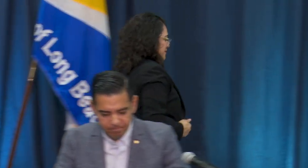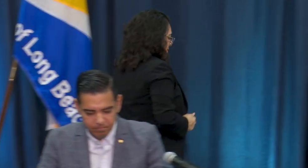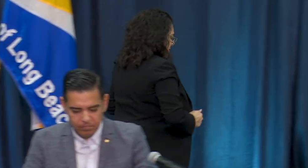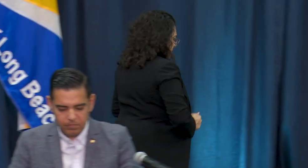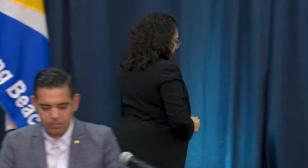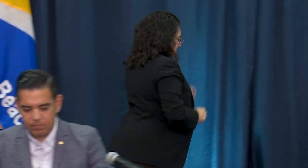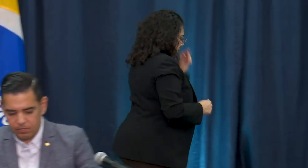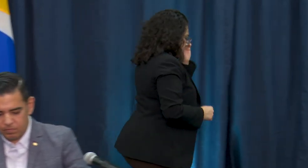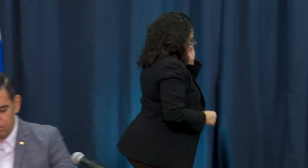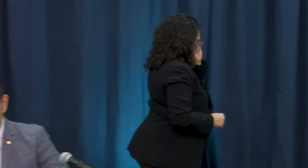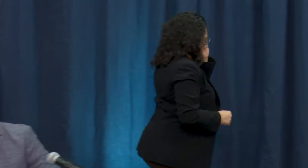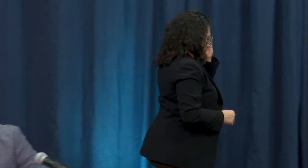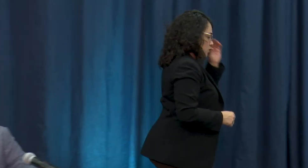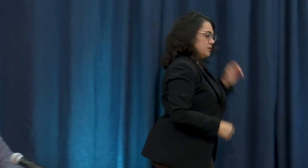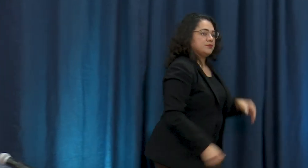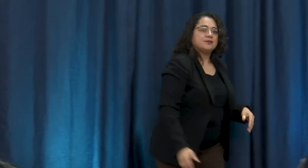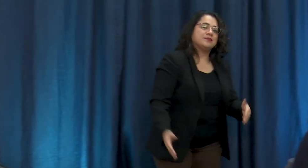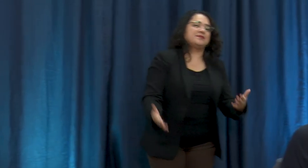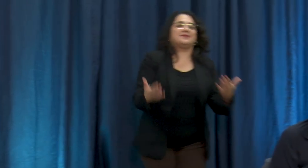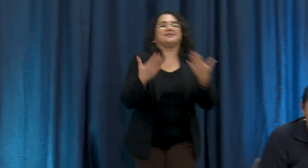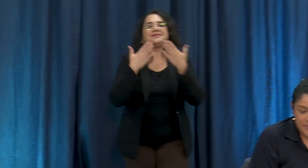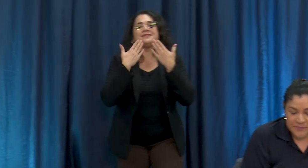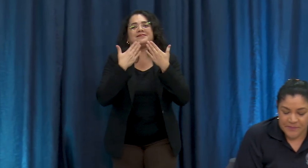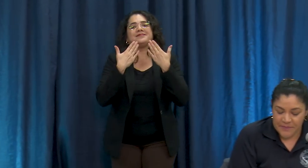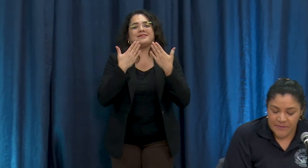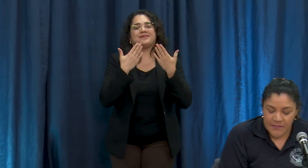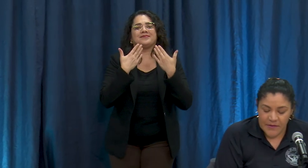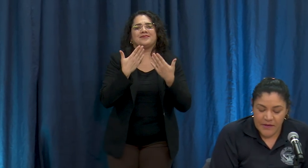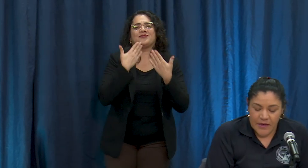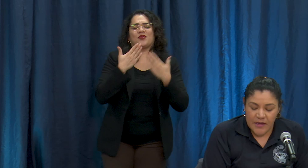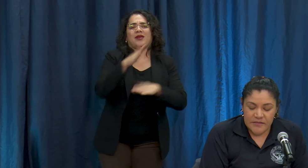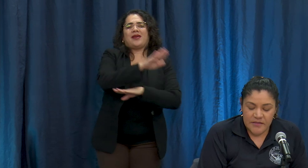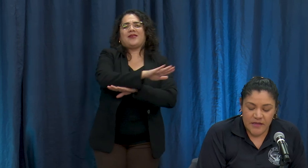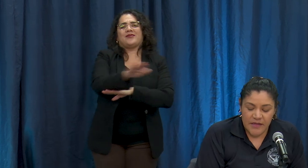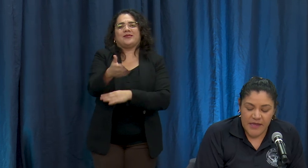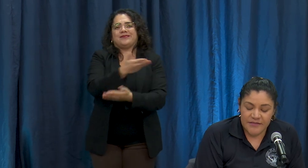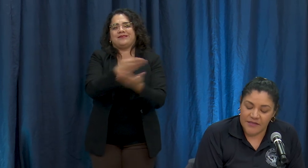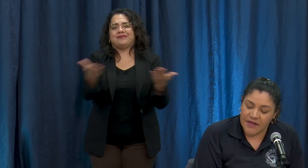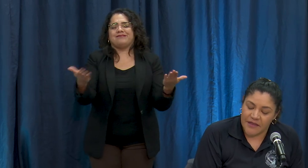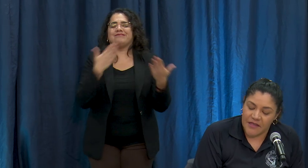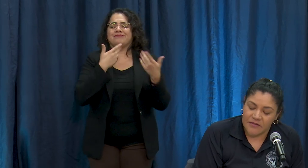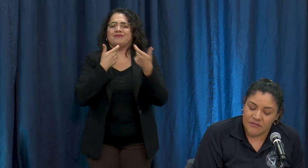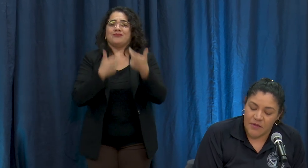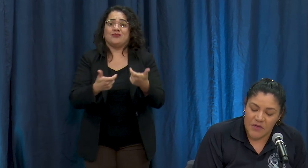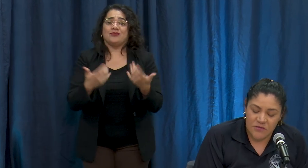muy buenas tardes gracias por estar con nosotros hoy este esta tarde Tammy knows